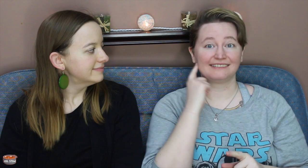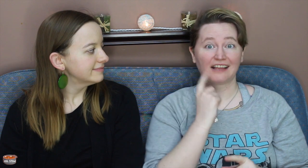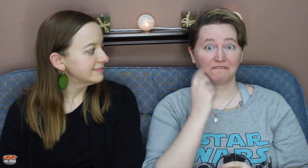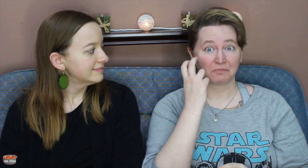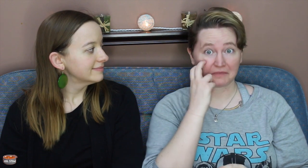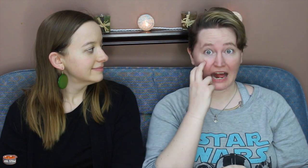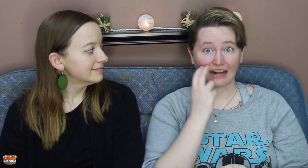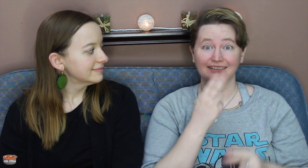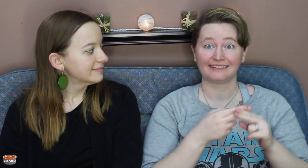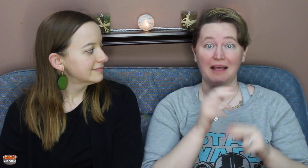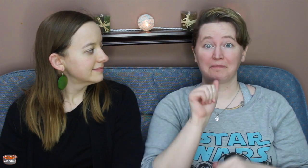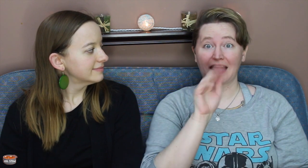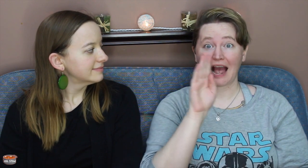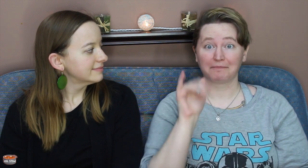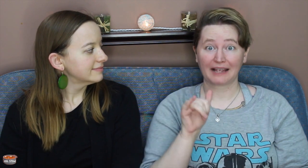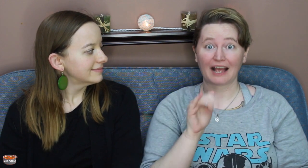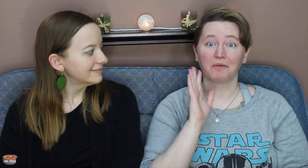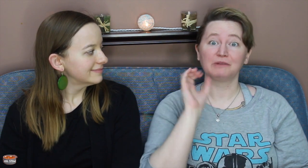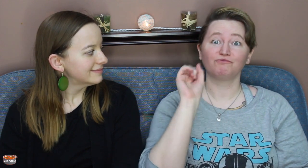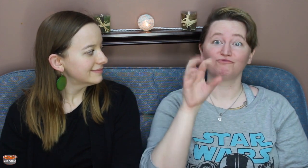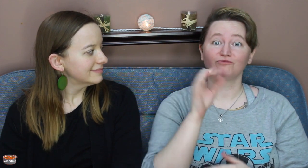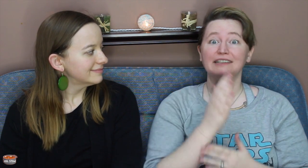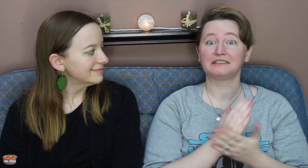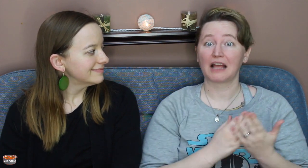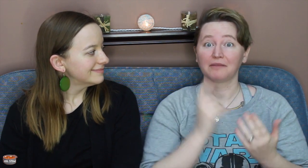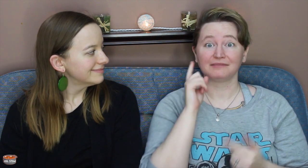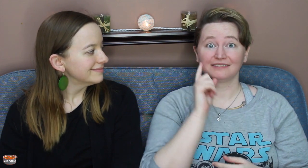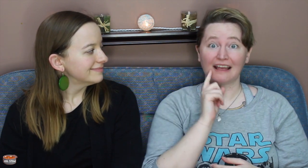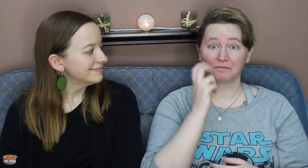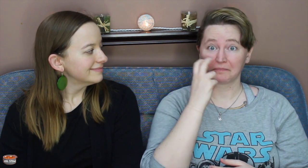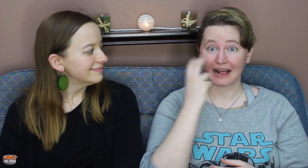one of our friends who is Deaf-Blind. Her name is Abby. So she's going to